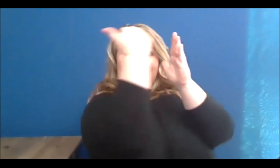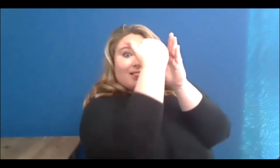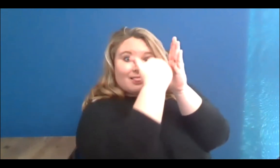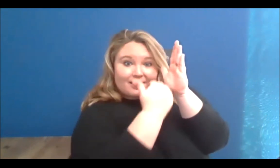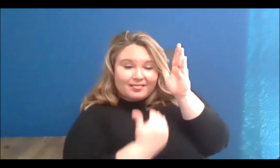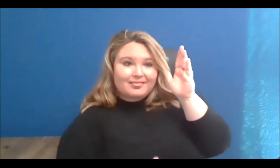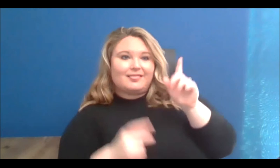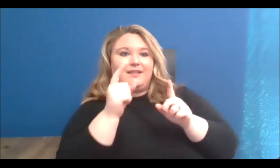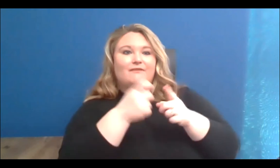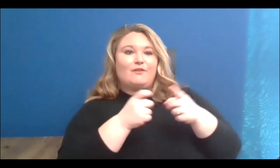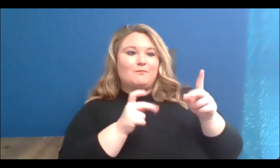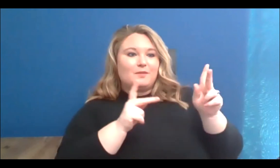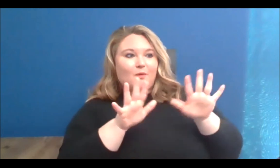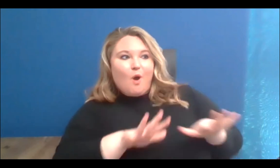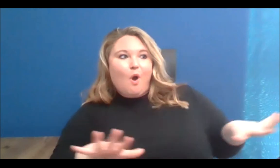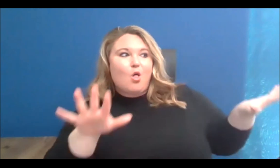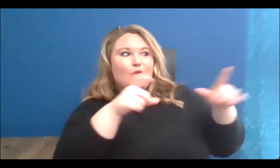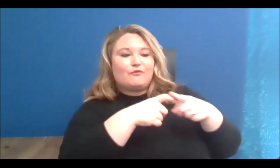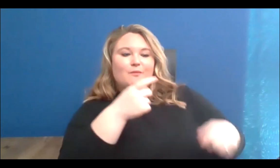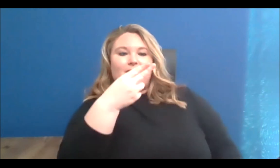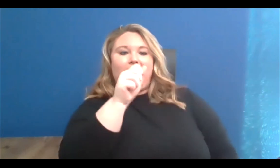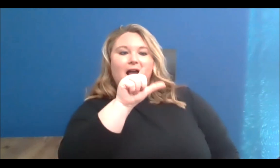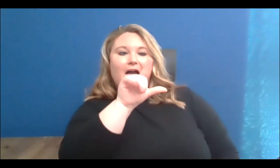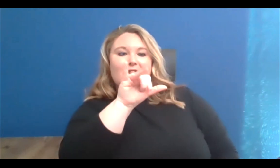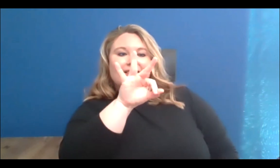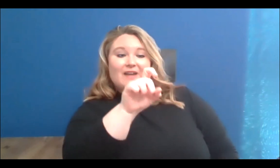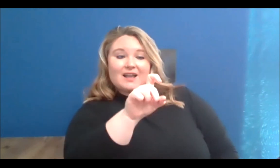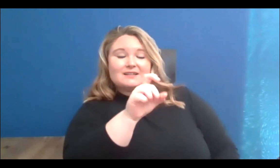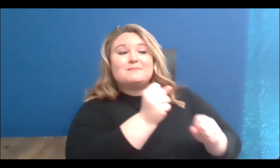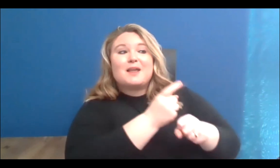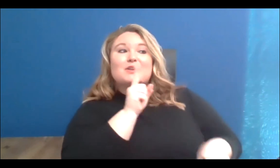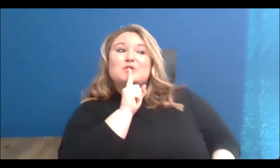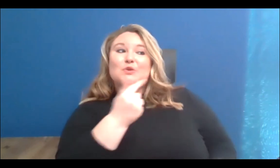from Halifax, asking me to make sure that we're recording this because they are not